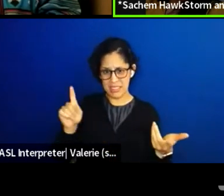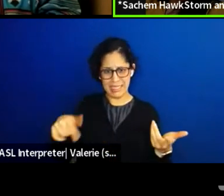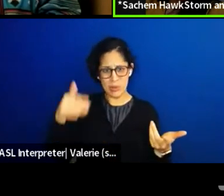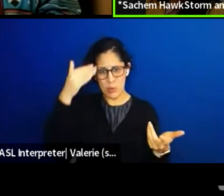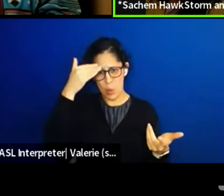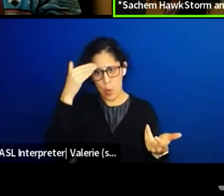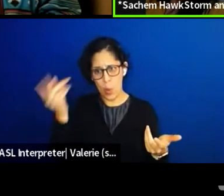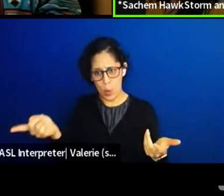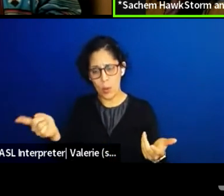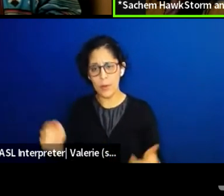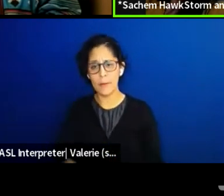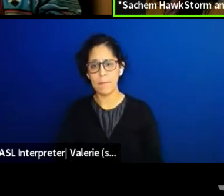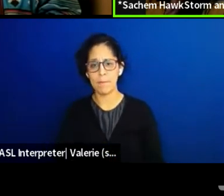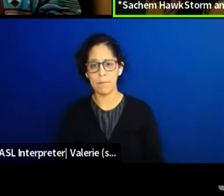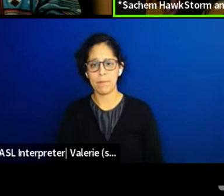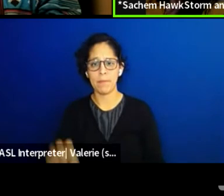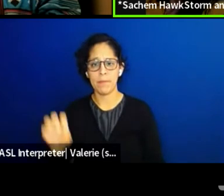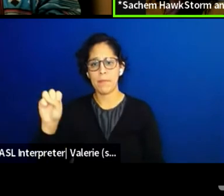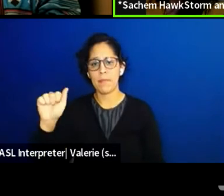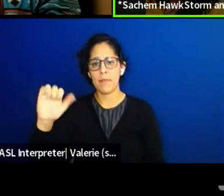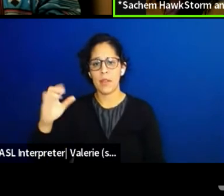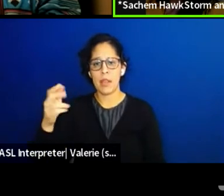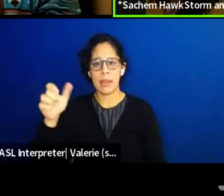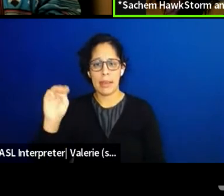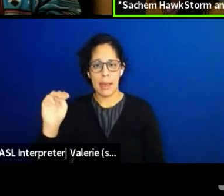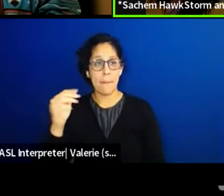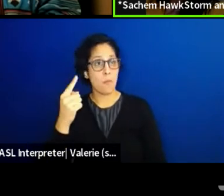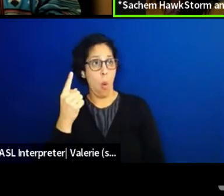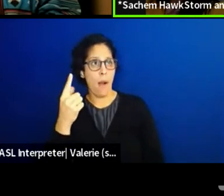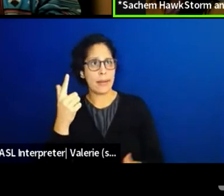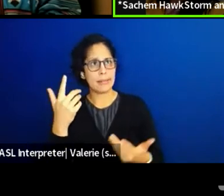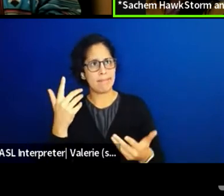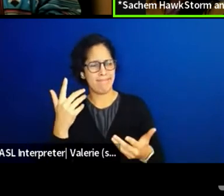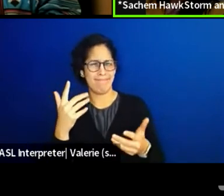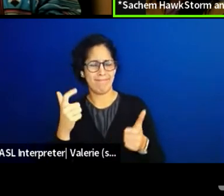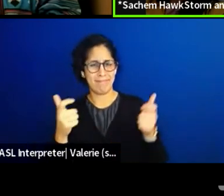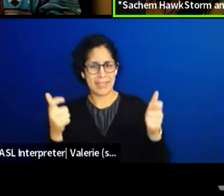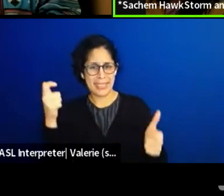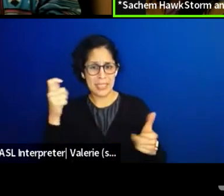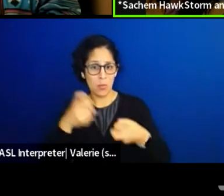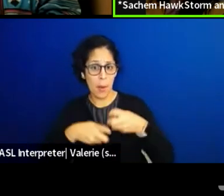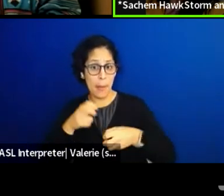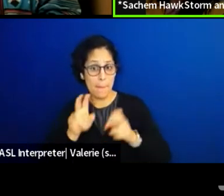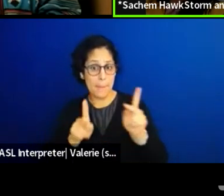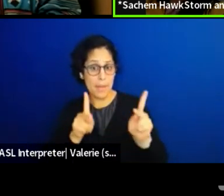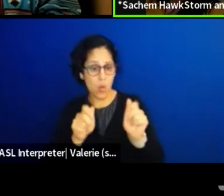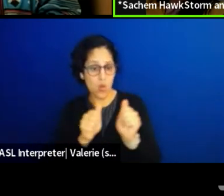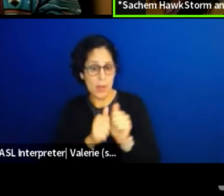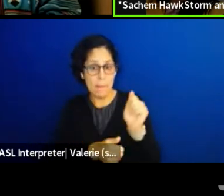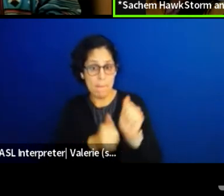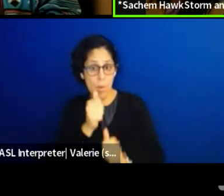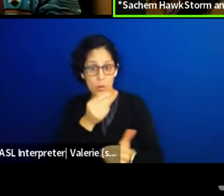I think one of the biggest problems that we have is that the people with the most money don't live in the most effected areas